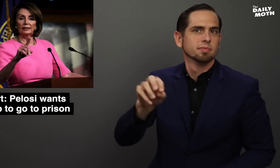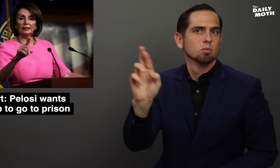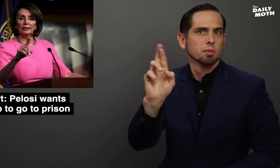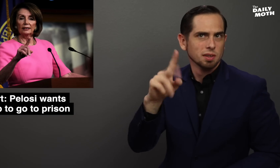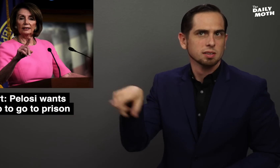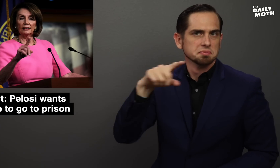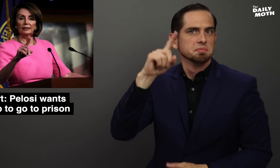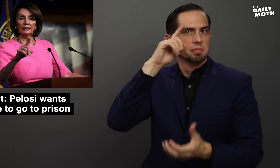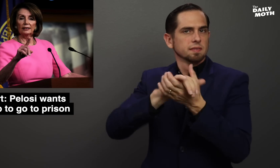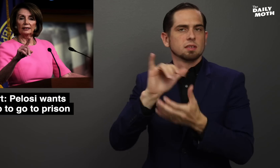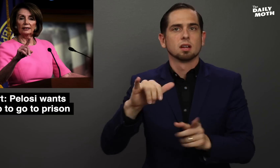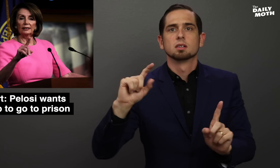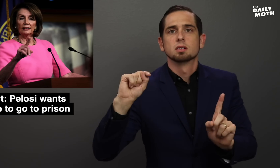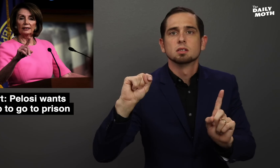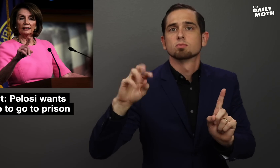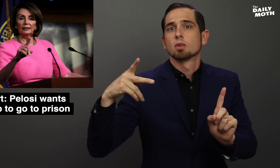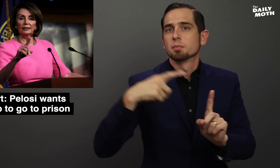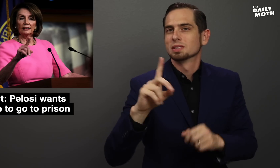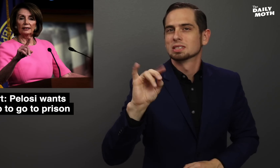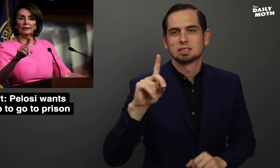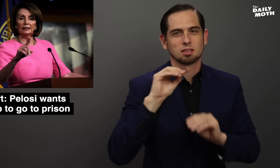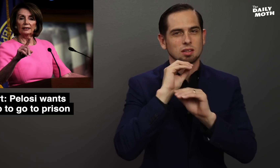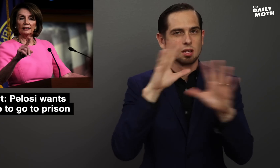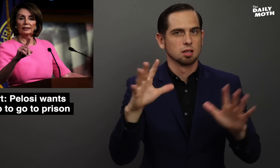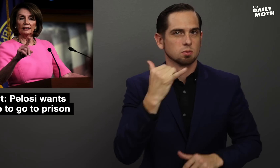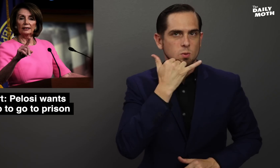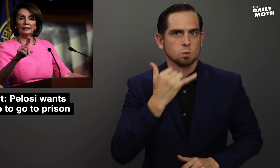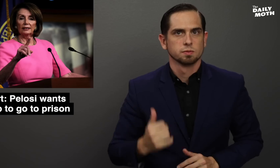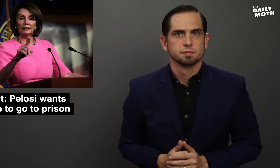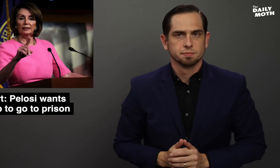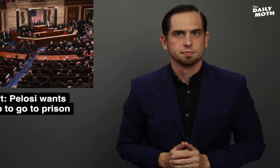majority of Republicans believe Trump did nothing wrong.